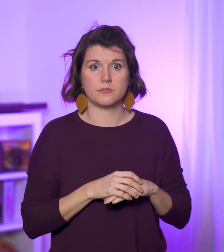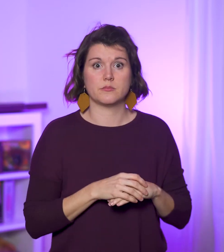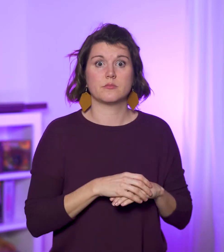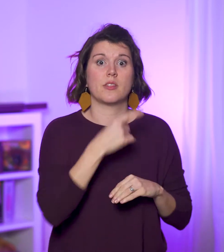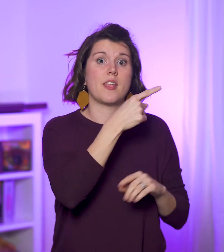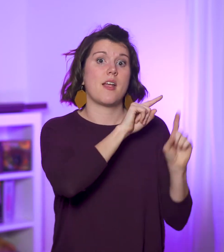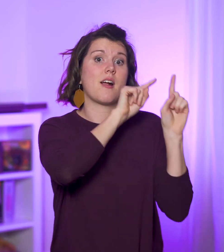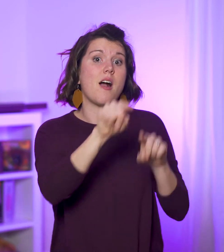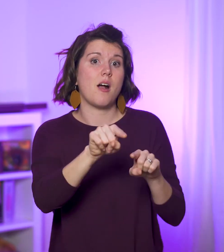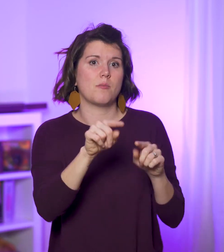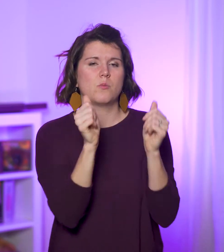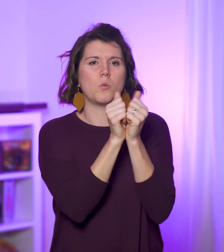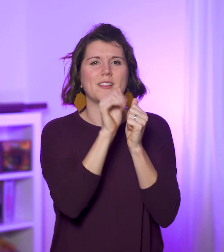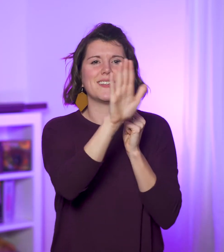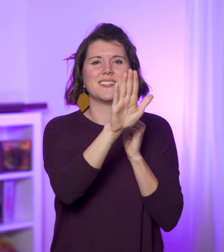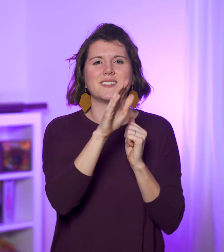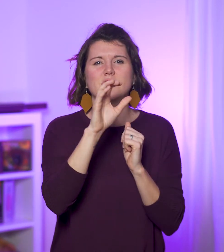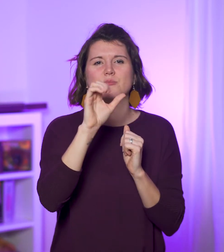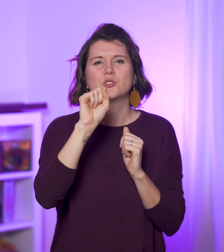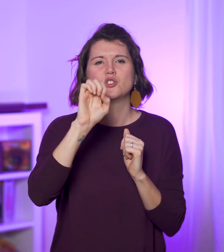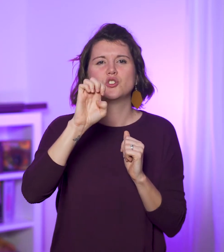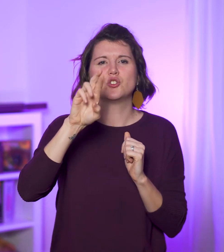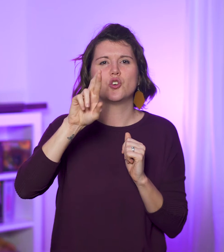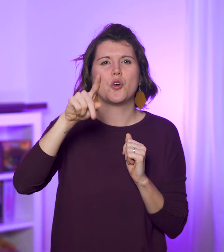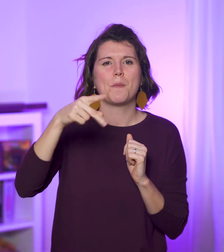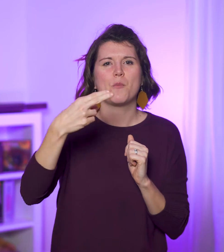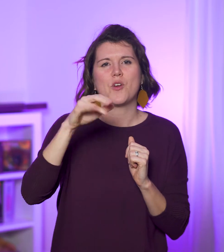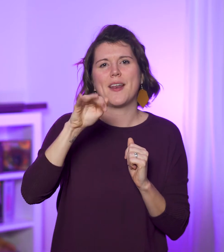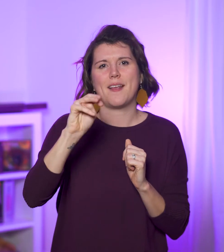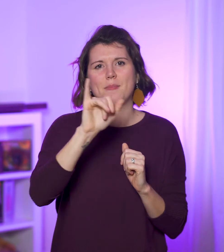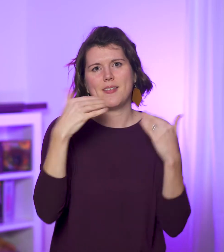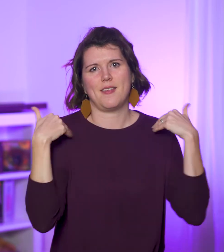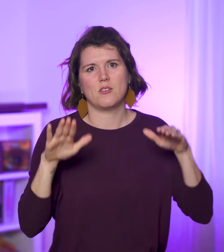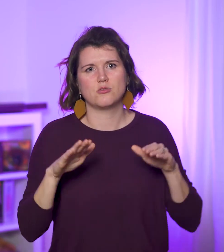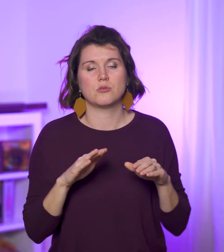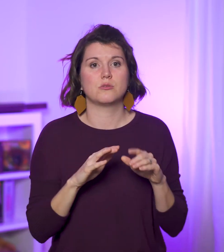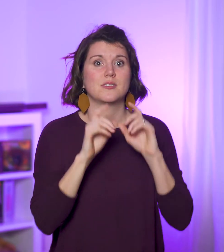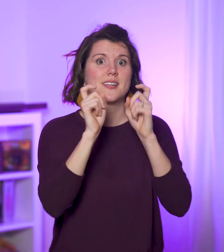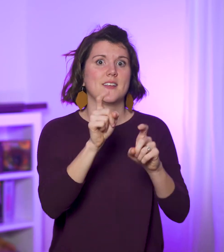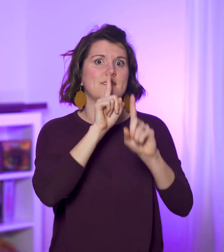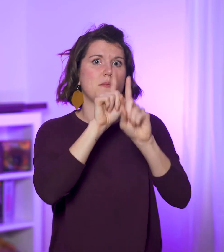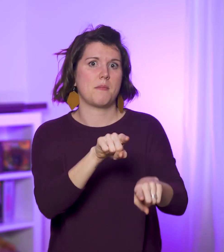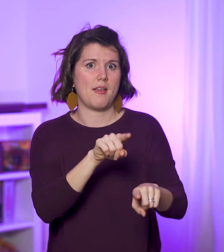They come out when His seraphim give the command,